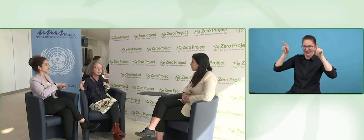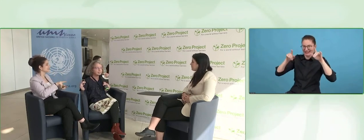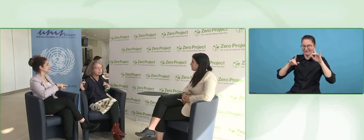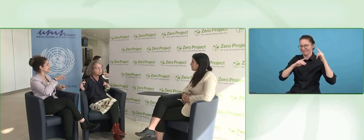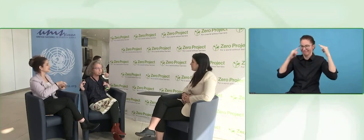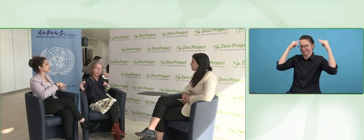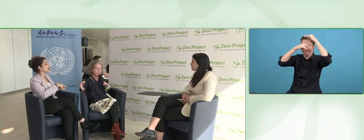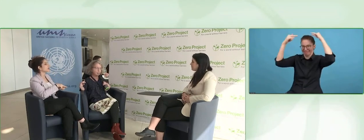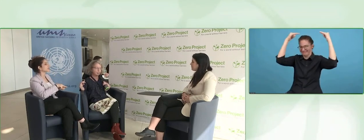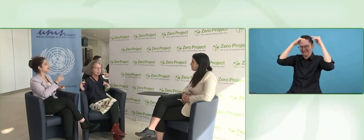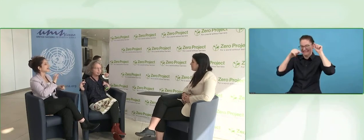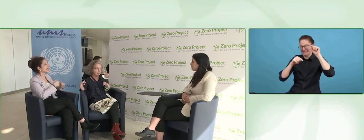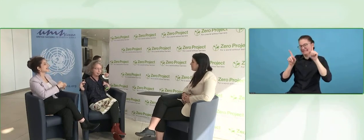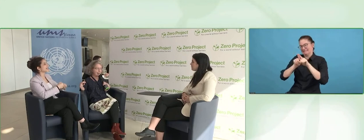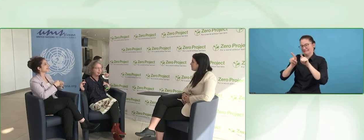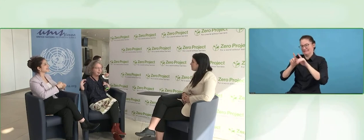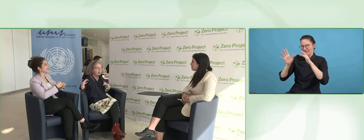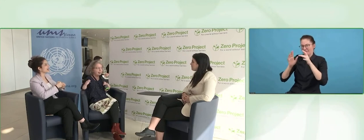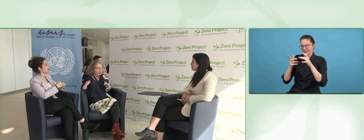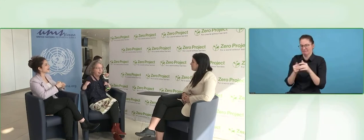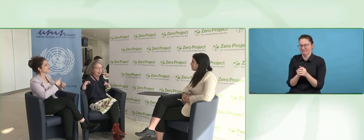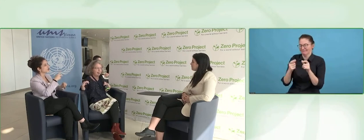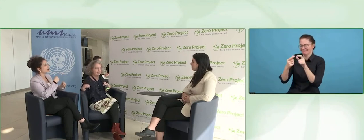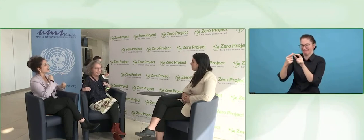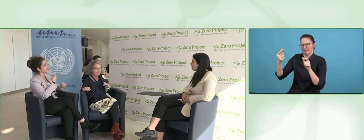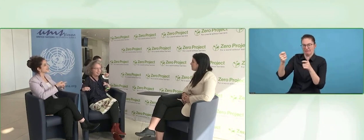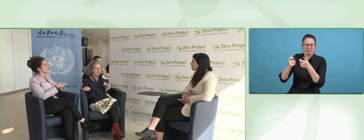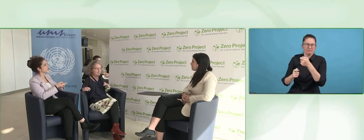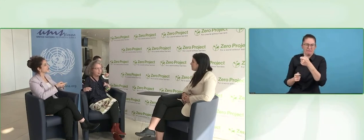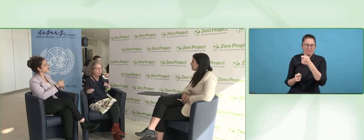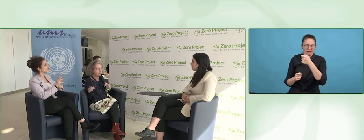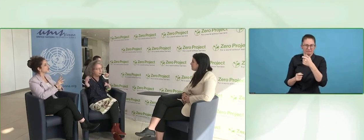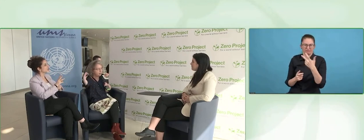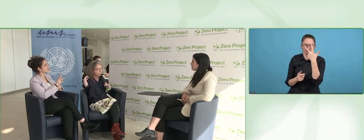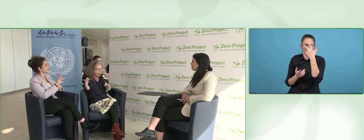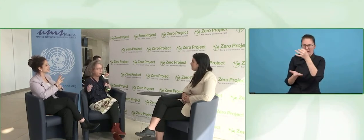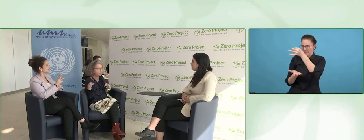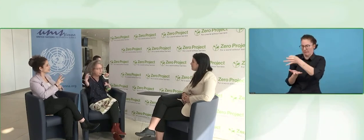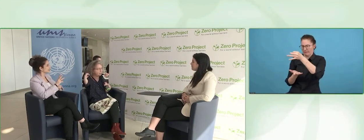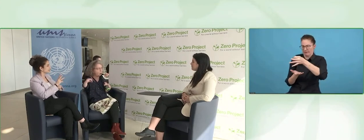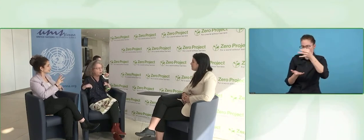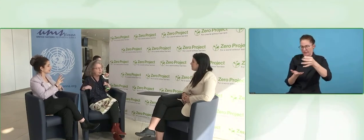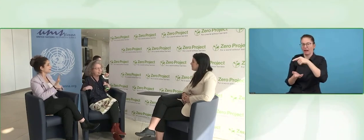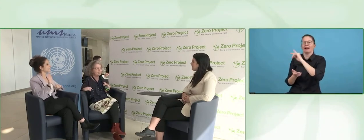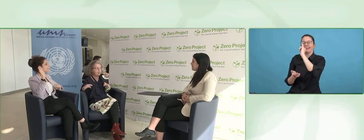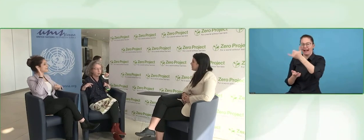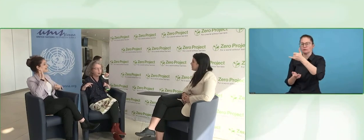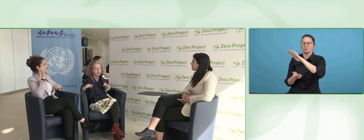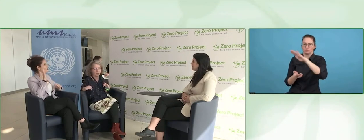still a challenge, to say, that the back office is organising – not my